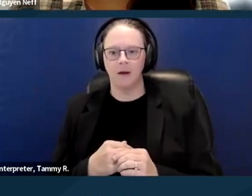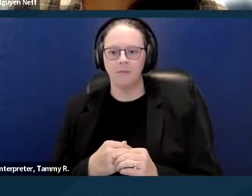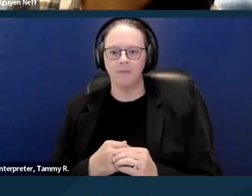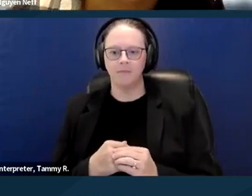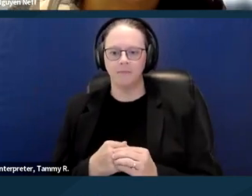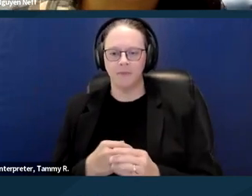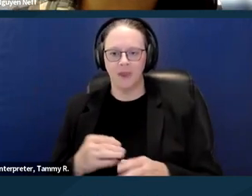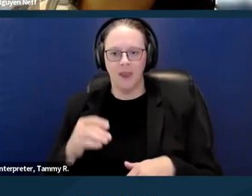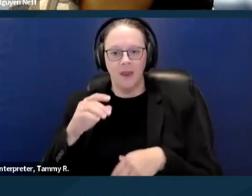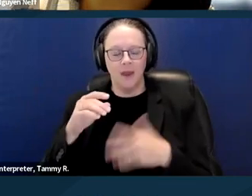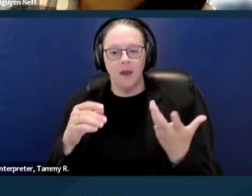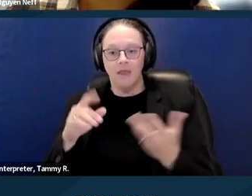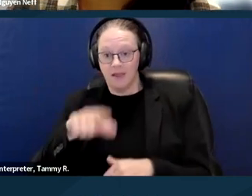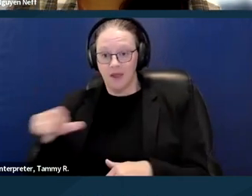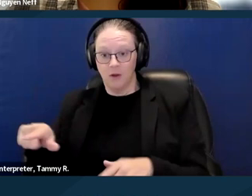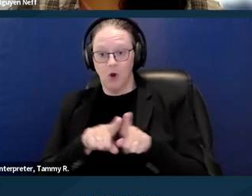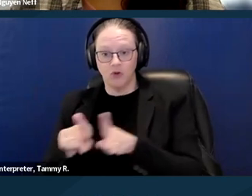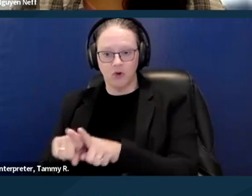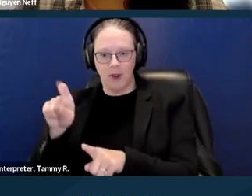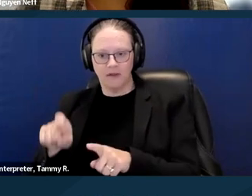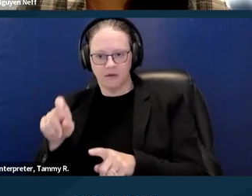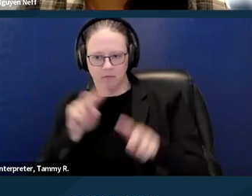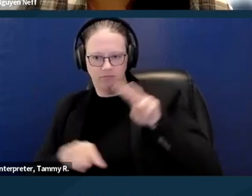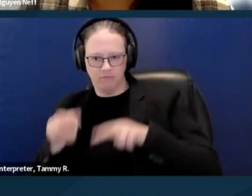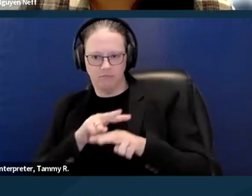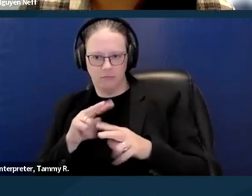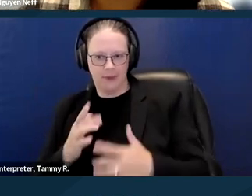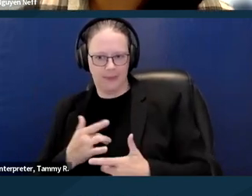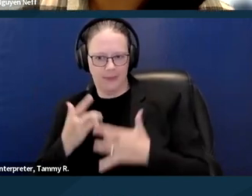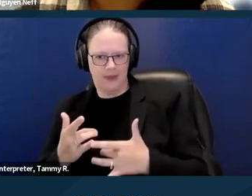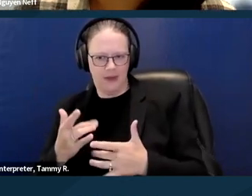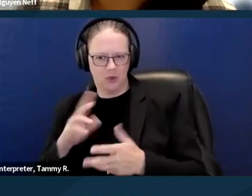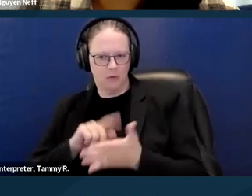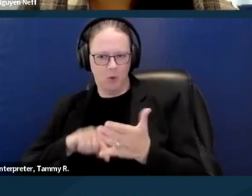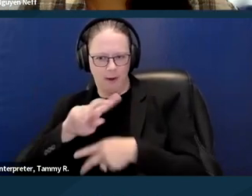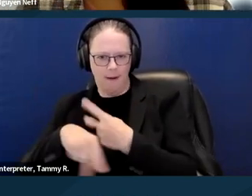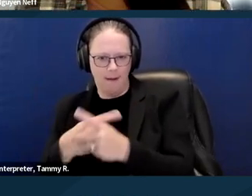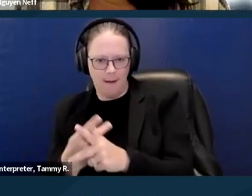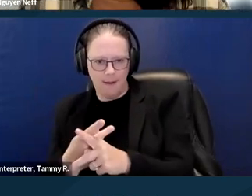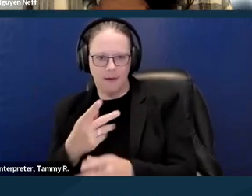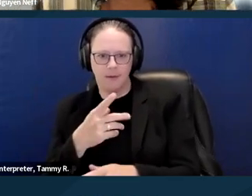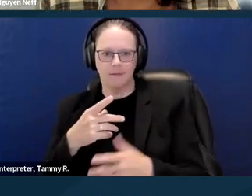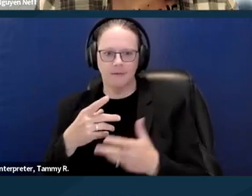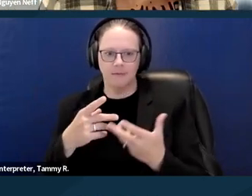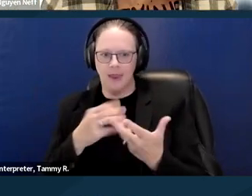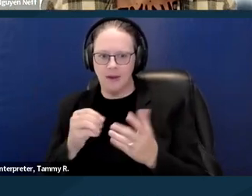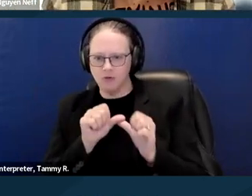The landlord also needs to look at the nature, duration and severity of the risks. So again, I think the most sort of obvious thing is